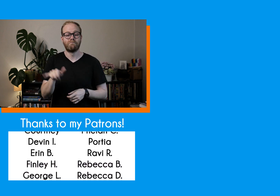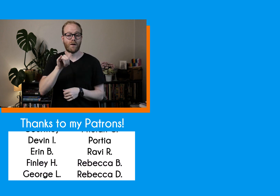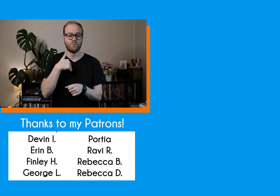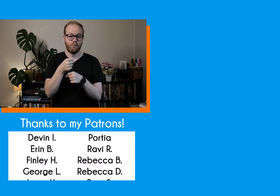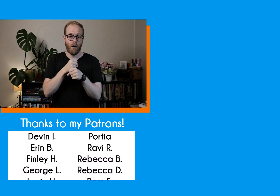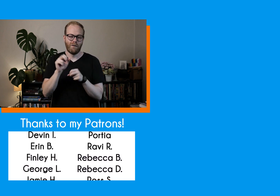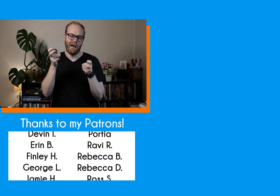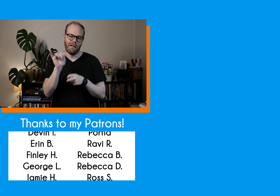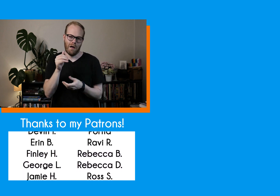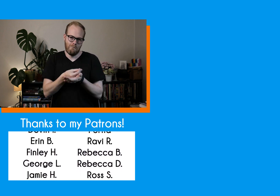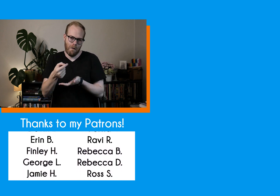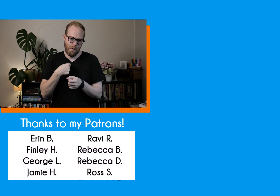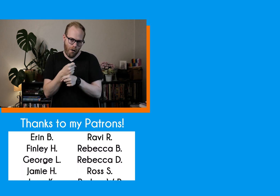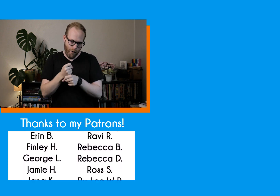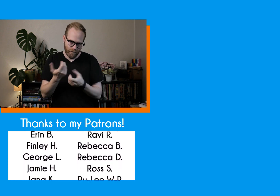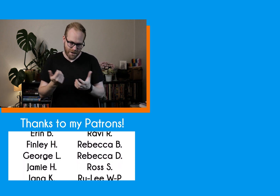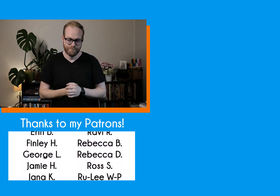I also have Ko-fi, which is like buying me a coffee.